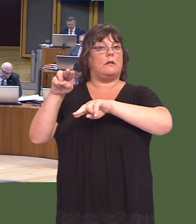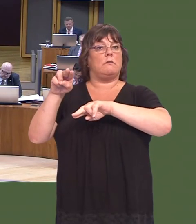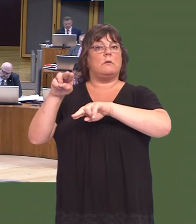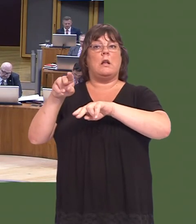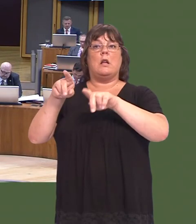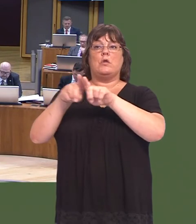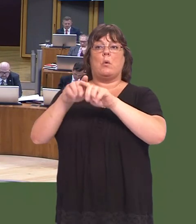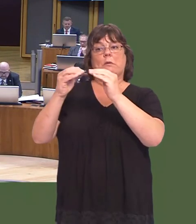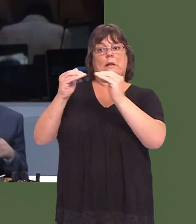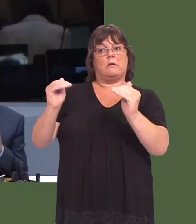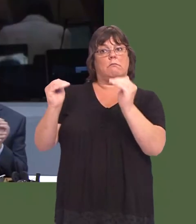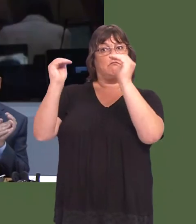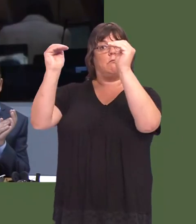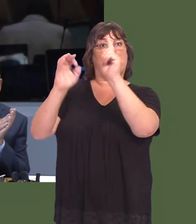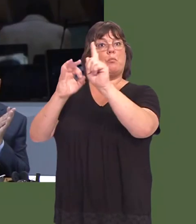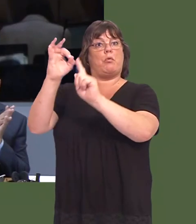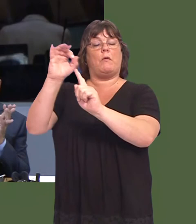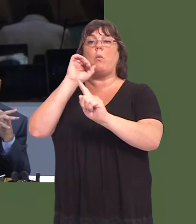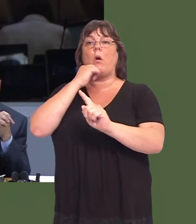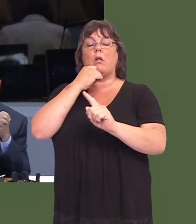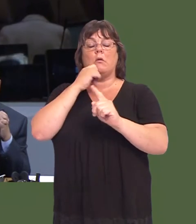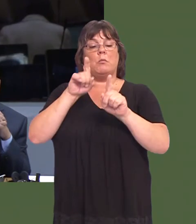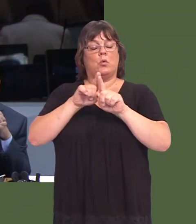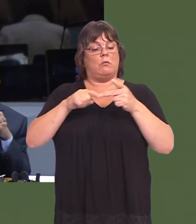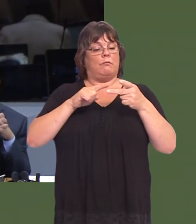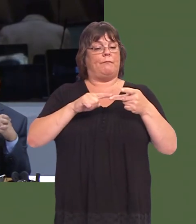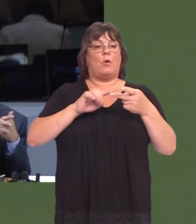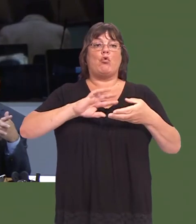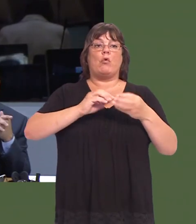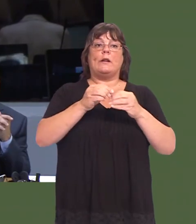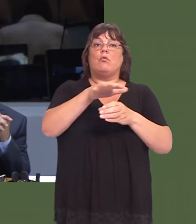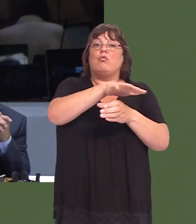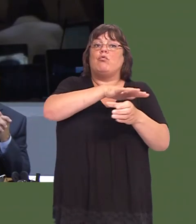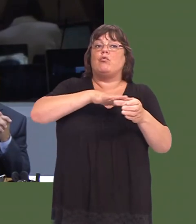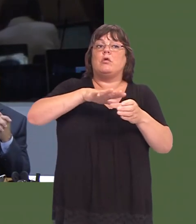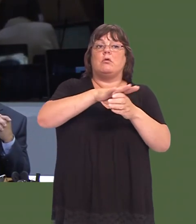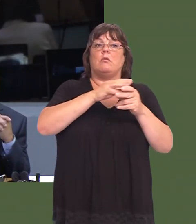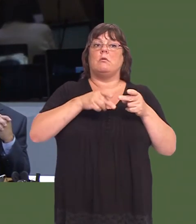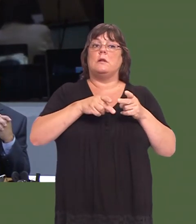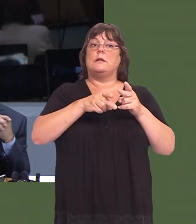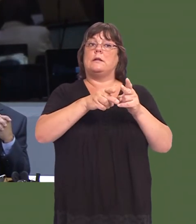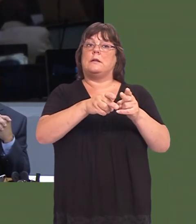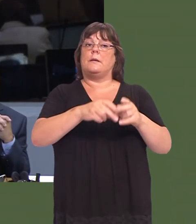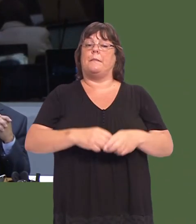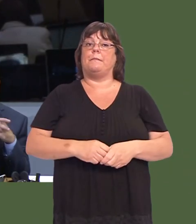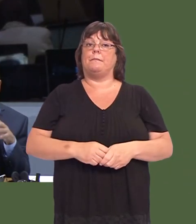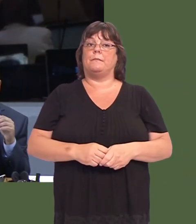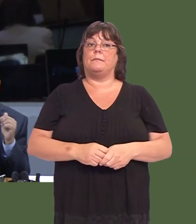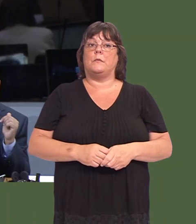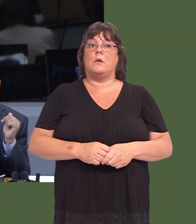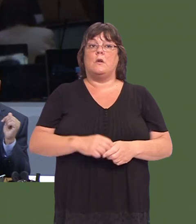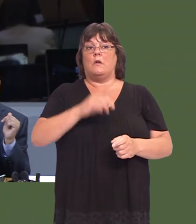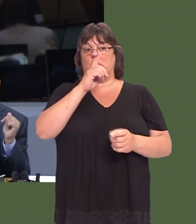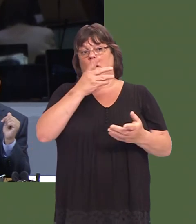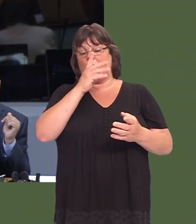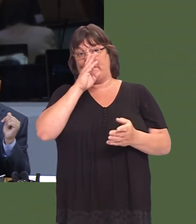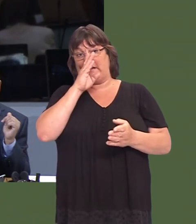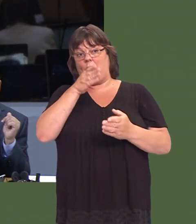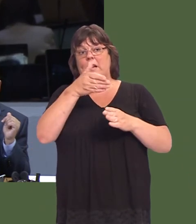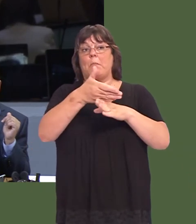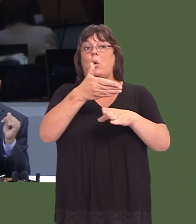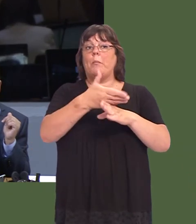in terms of improving standards, but also creating a regional system for direct employment.